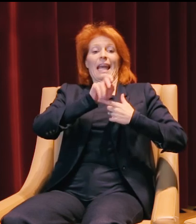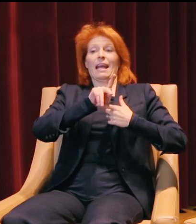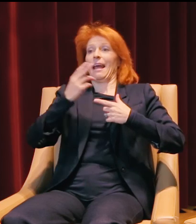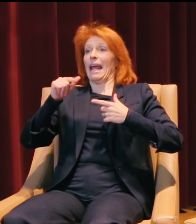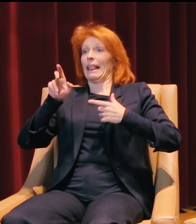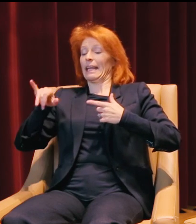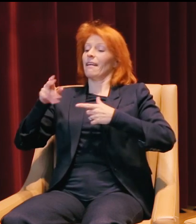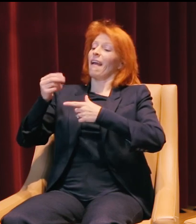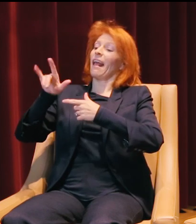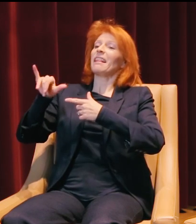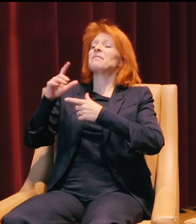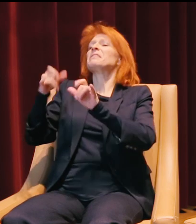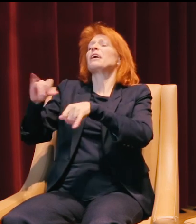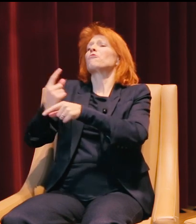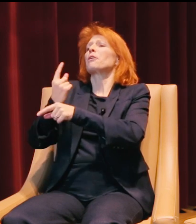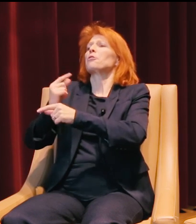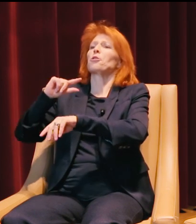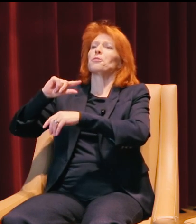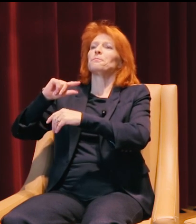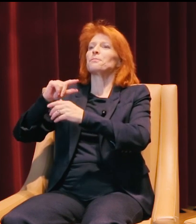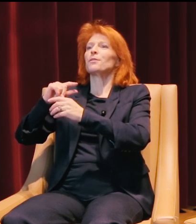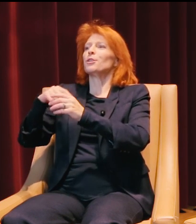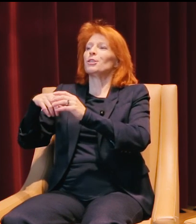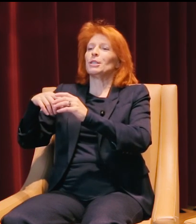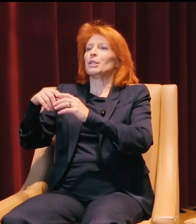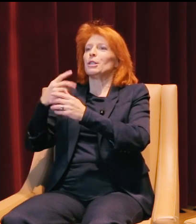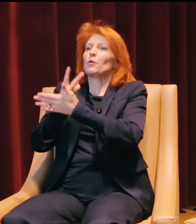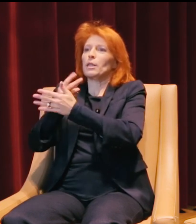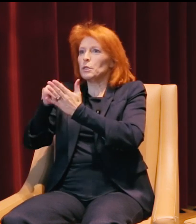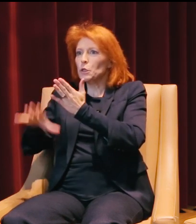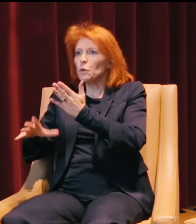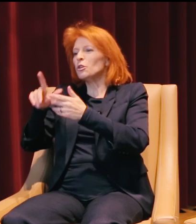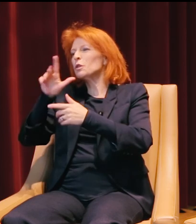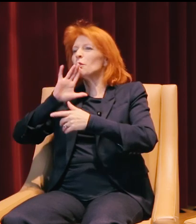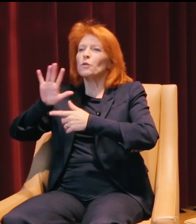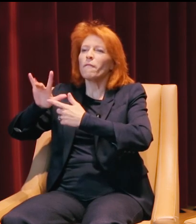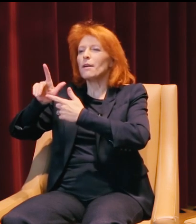Hailey is your standard graduate student, about 25, 26, and she knows what she already kinda likes.